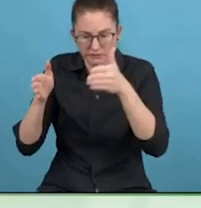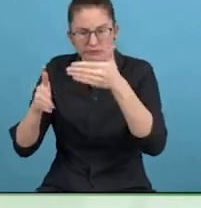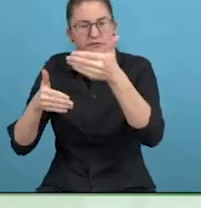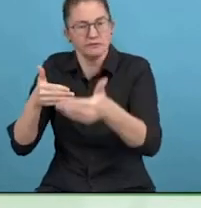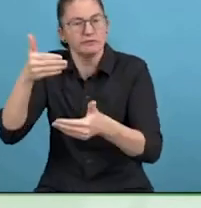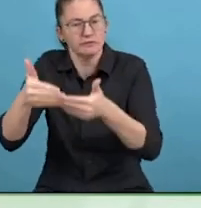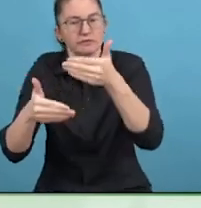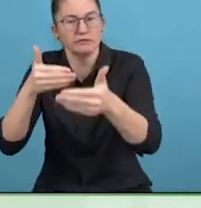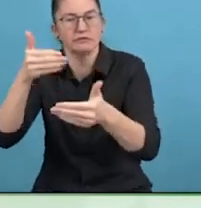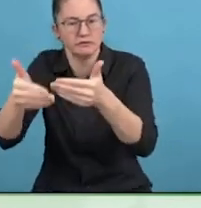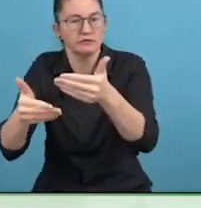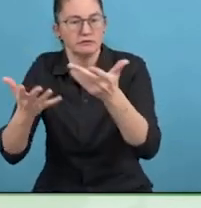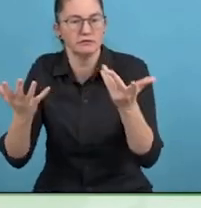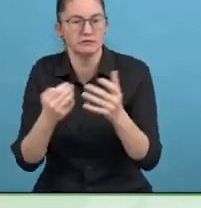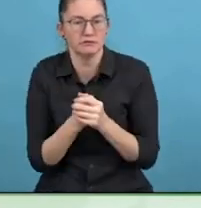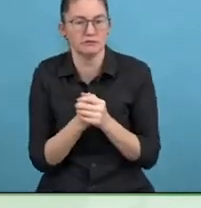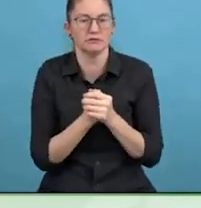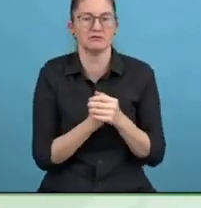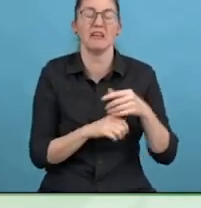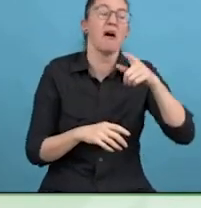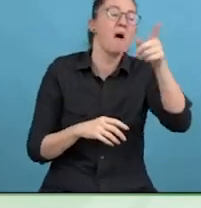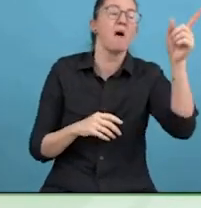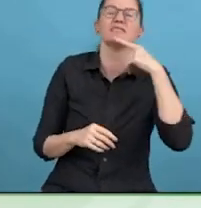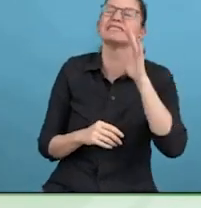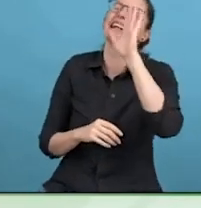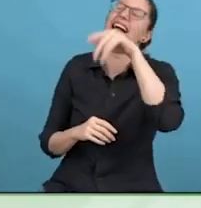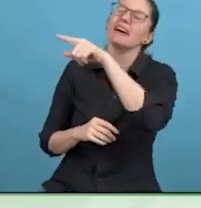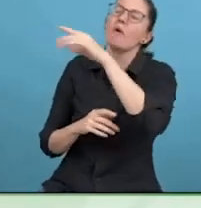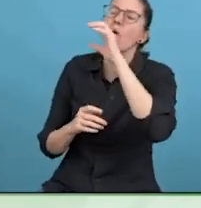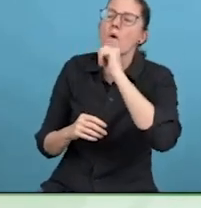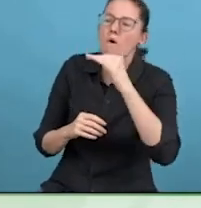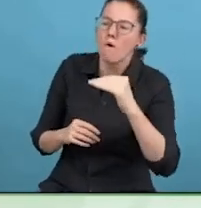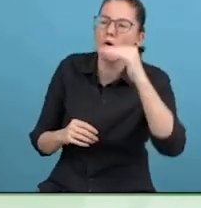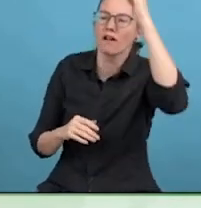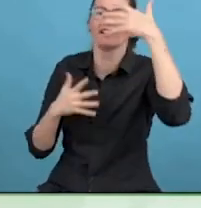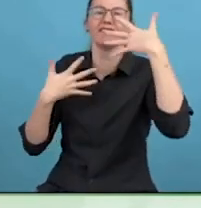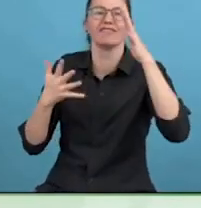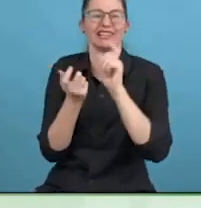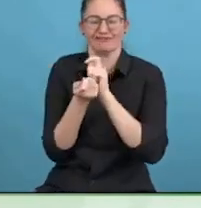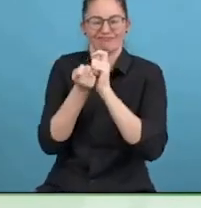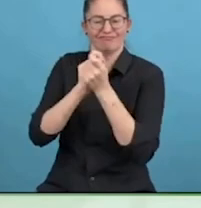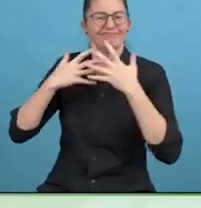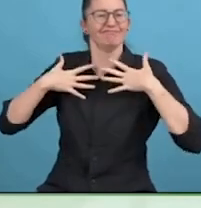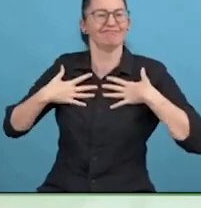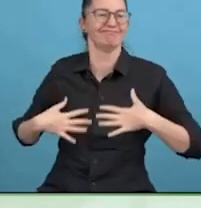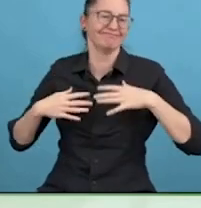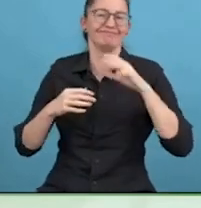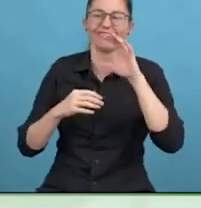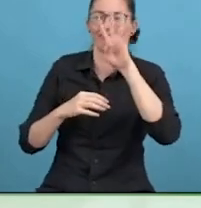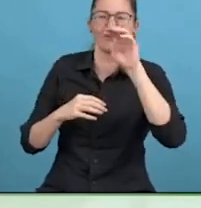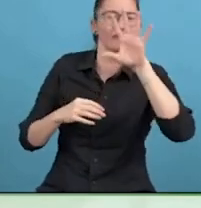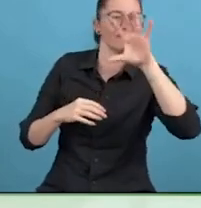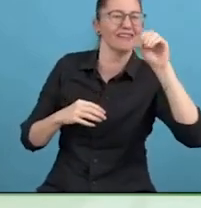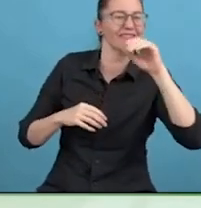There are different definitions, the World Health Organization uses one, there are others.